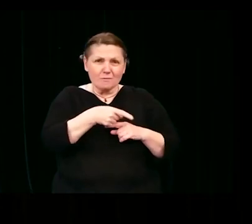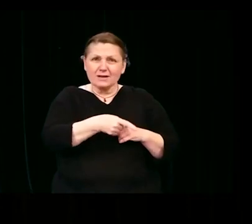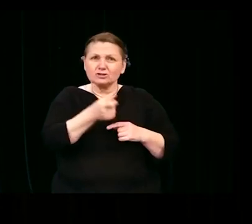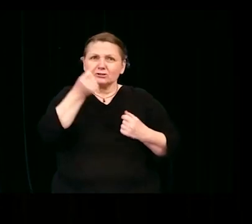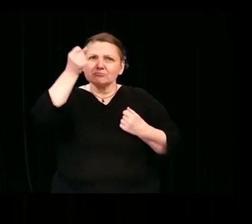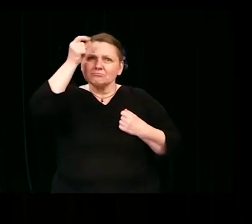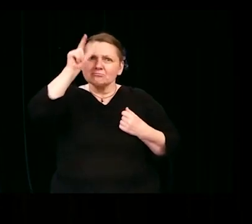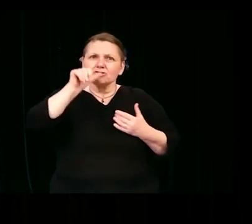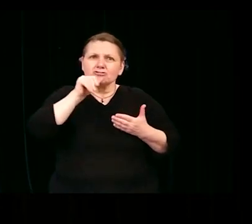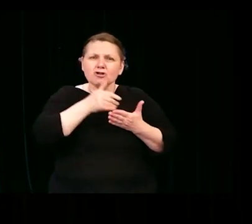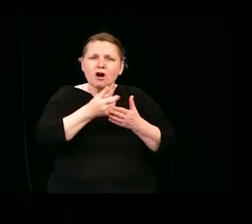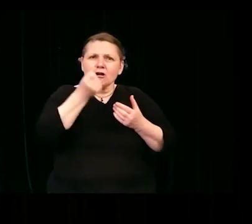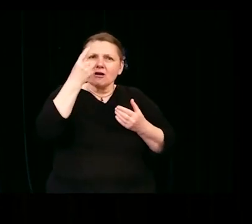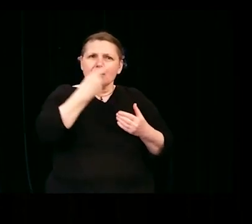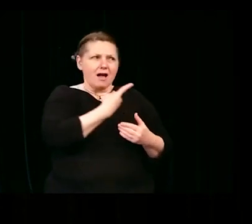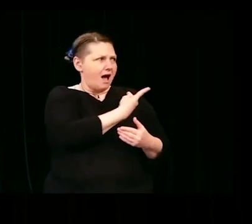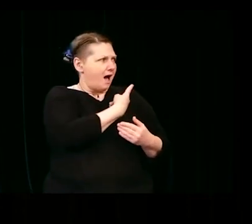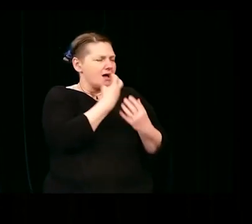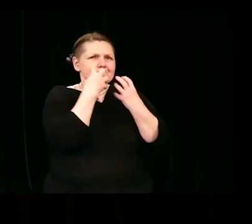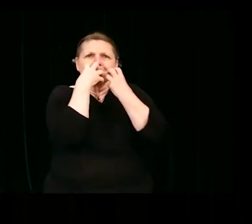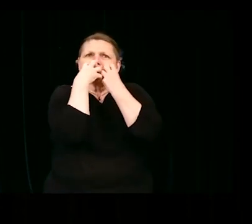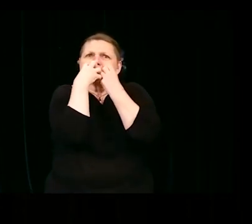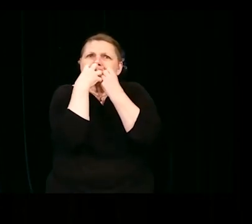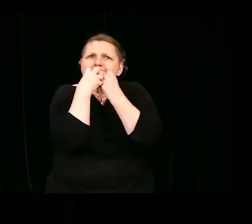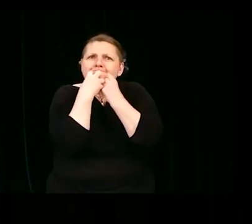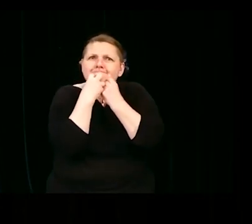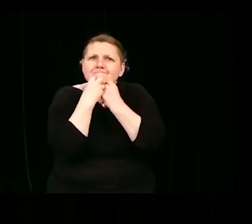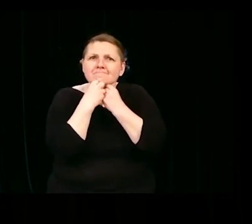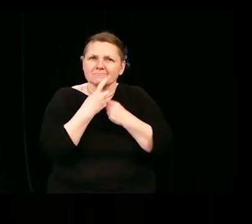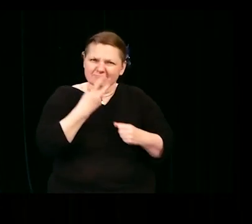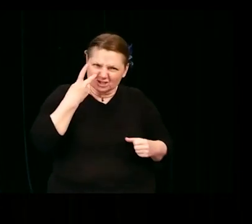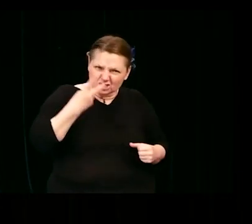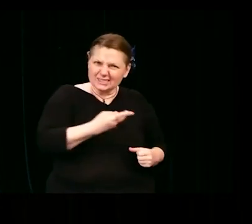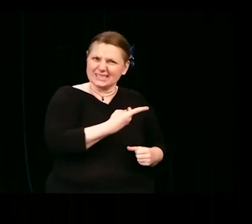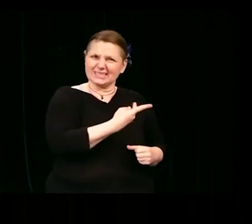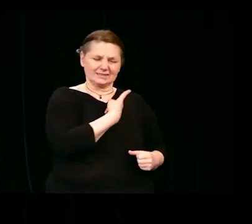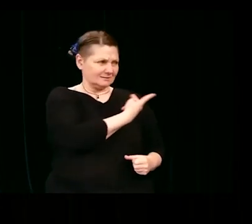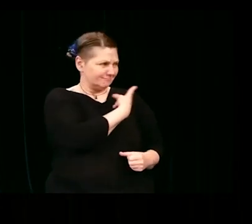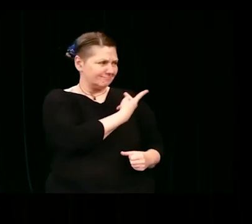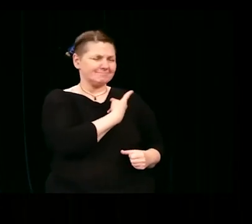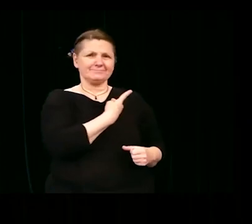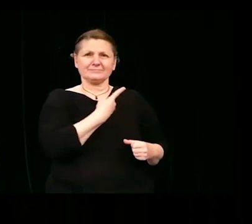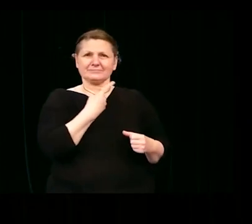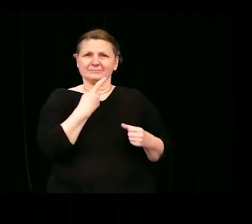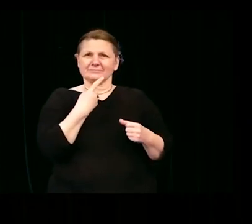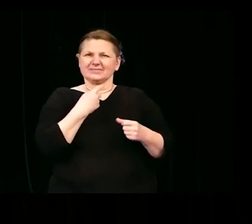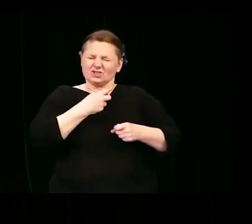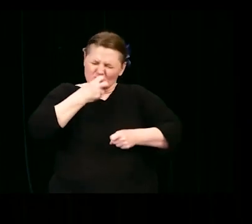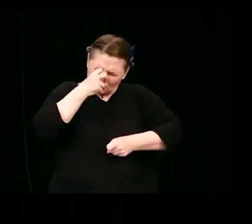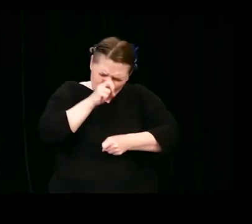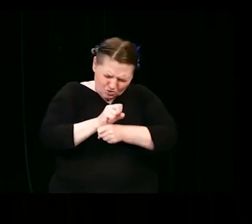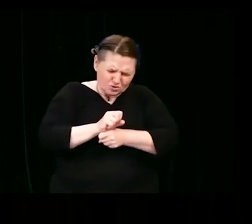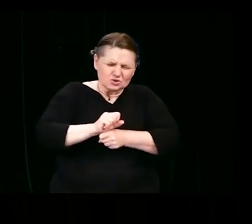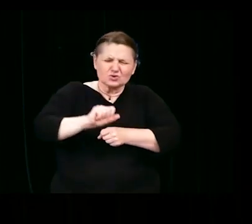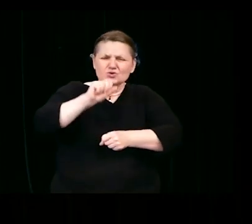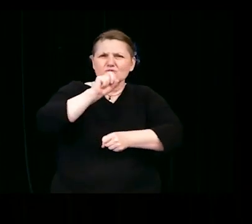She knows how much we love her. She sees how hard it takes, how much hard work